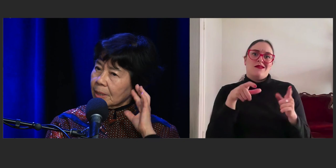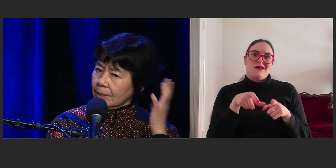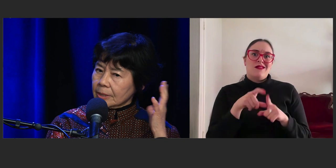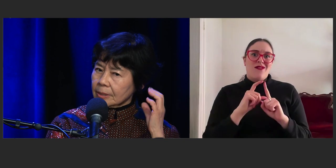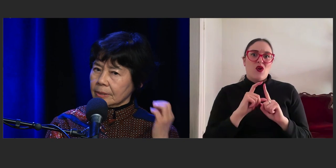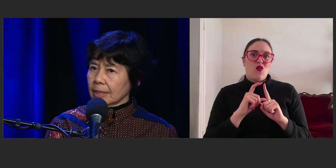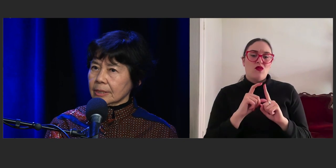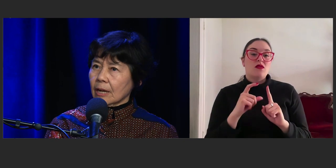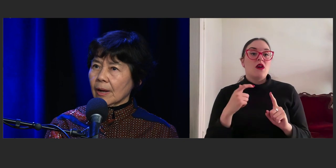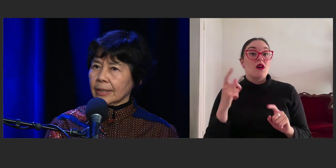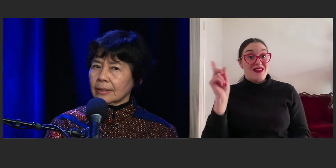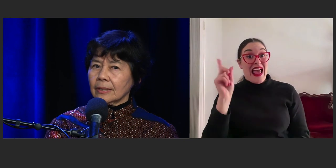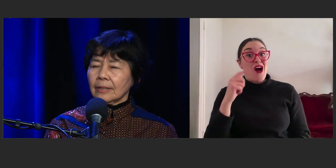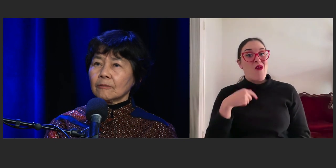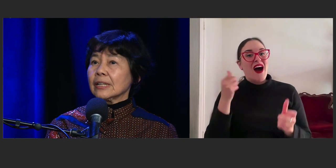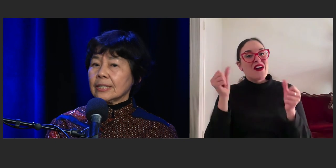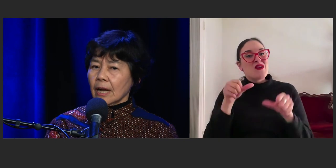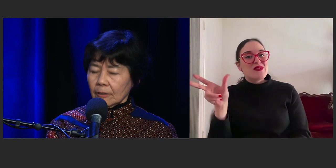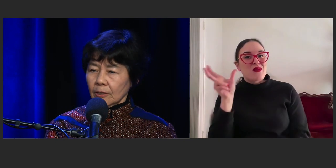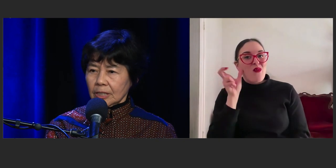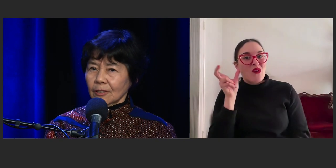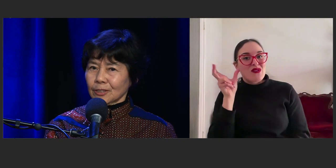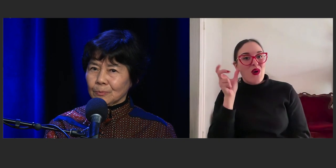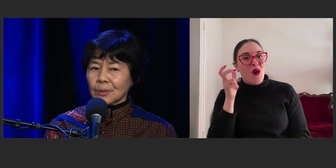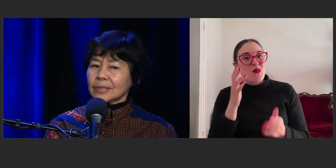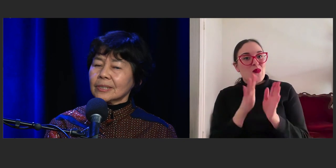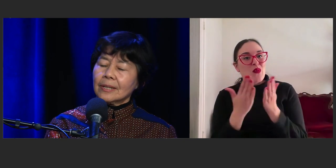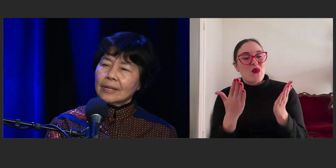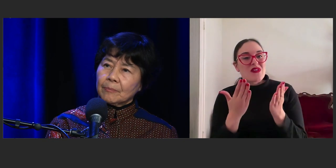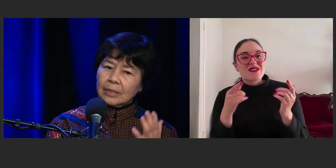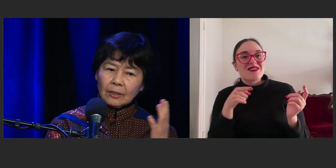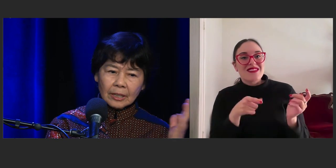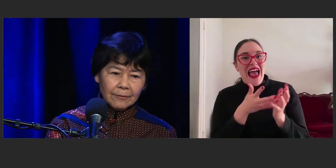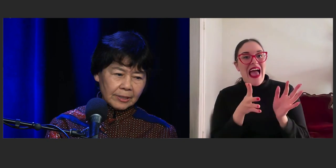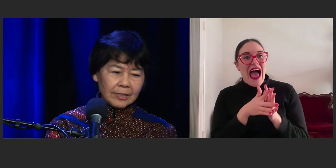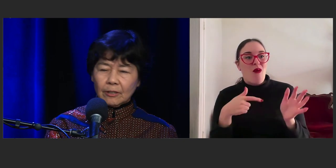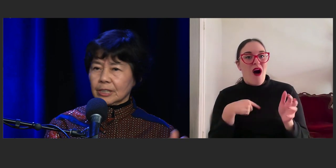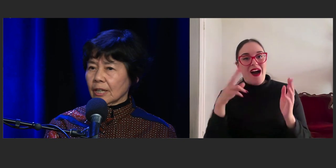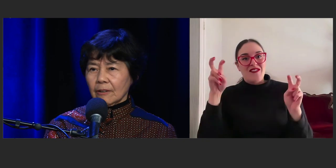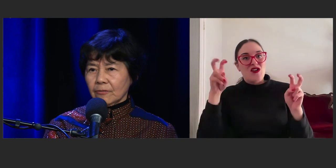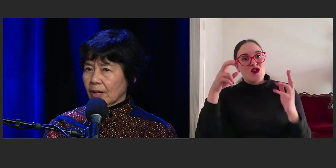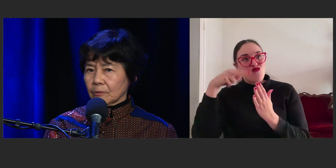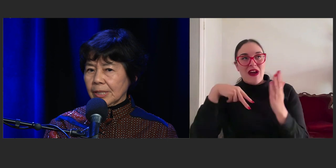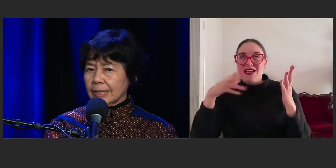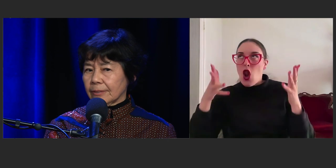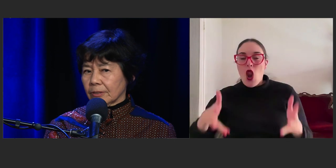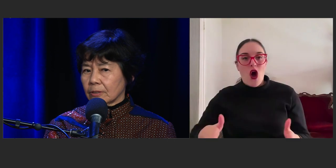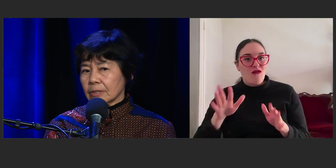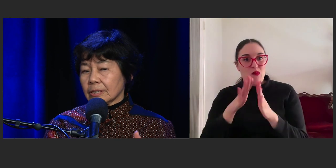because that's how I can read lots and lots of books. But ever since I was young I've found reading difficult.